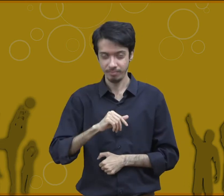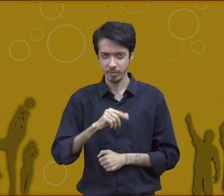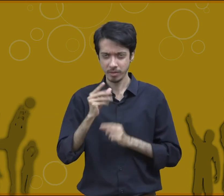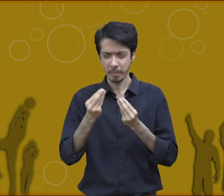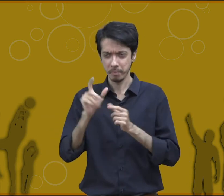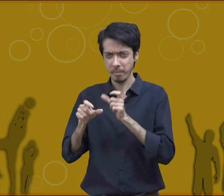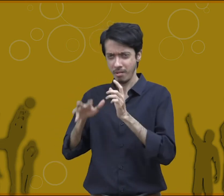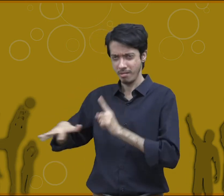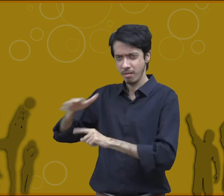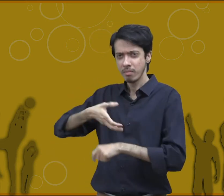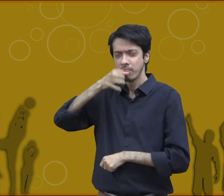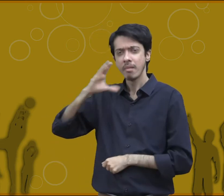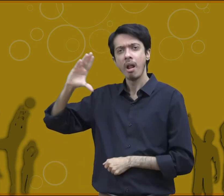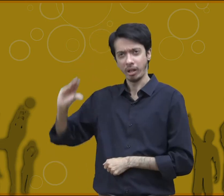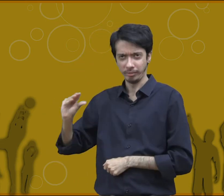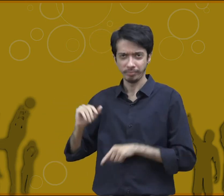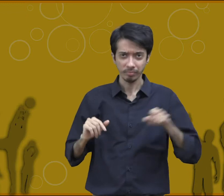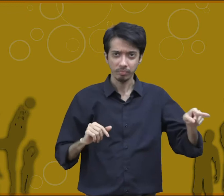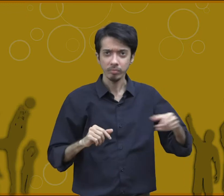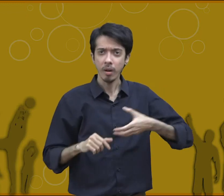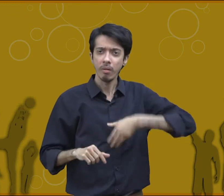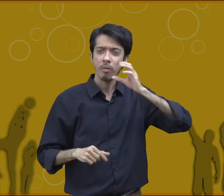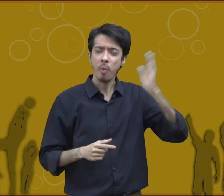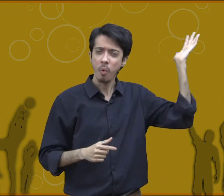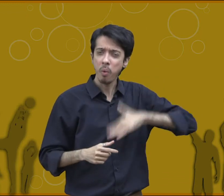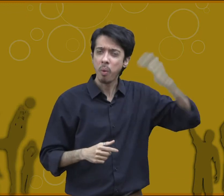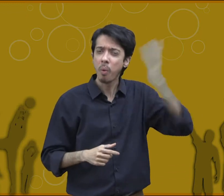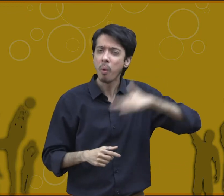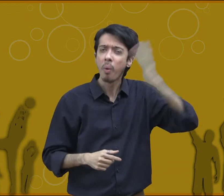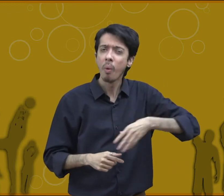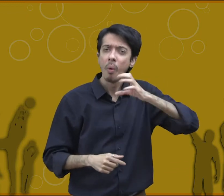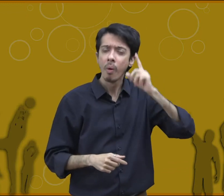individuals should be aware of their capacity to manage drinks there are some individuals